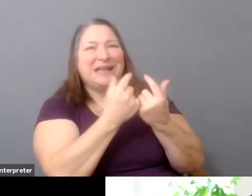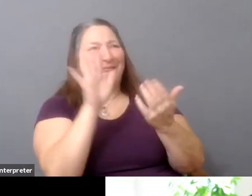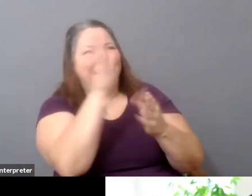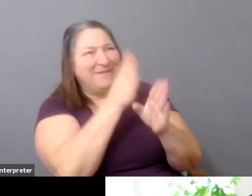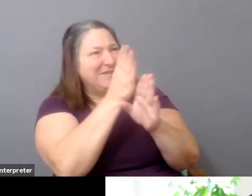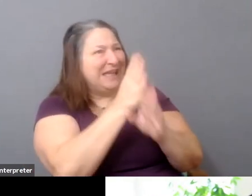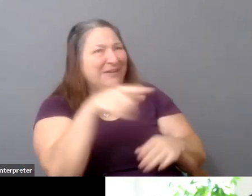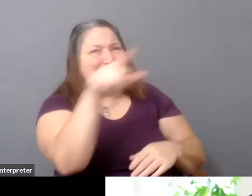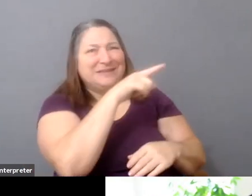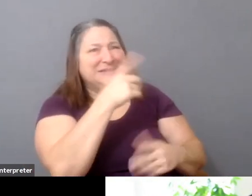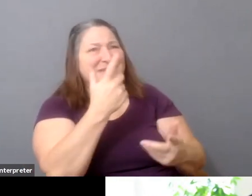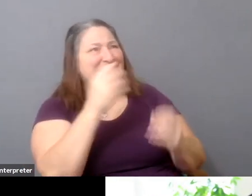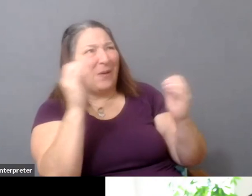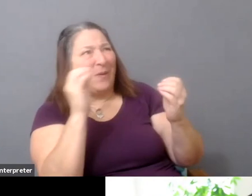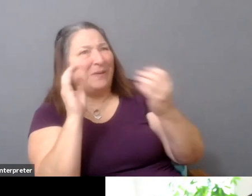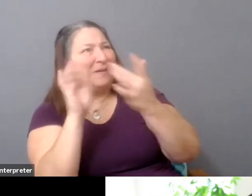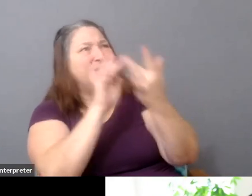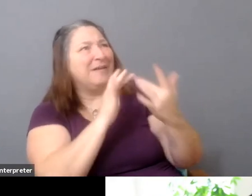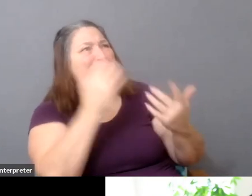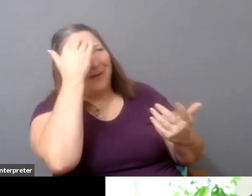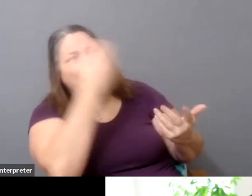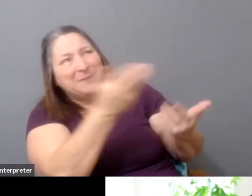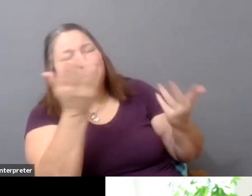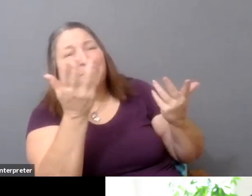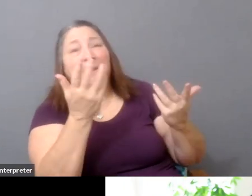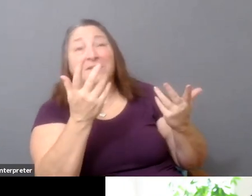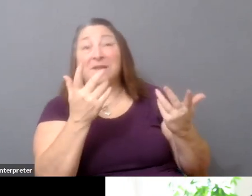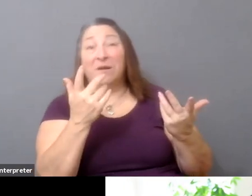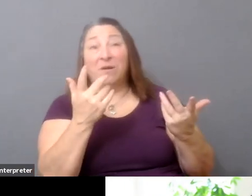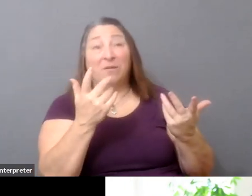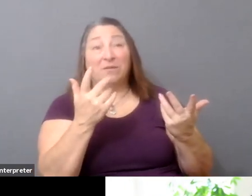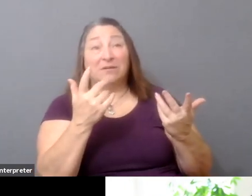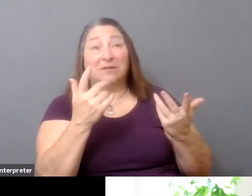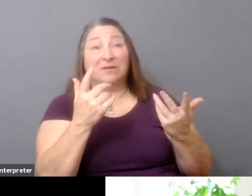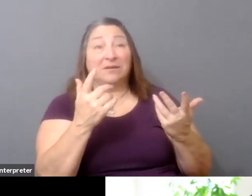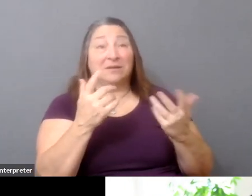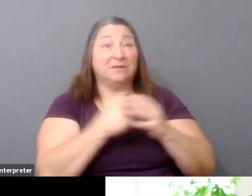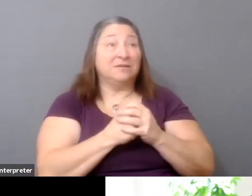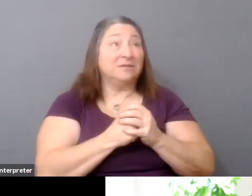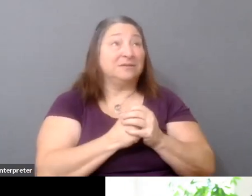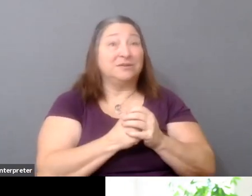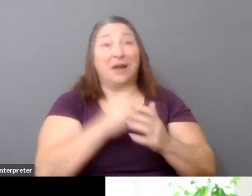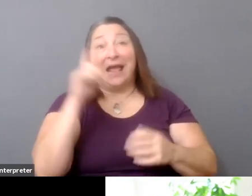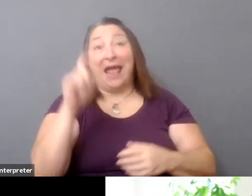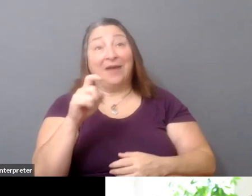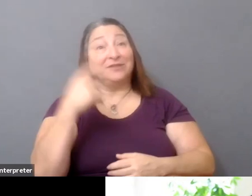Is it, you know, a matter of having to create those networks of spending? You know, 20 years later, now you have some access?